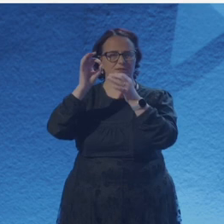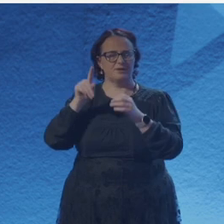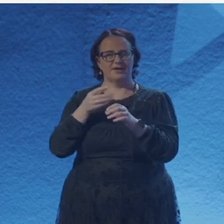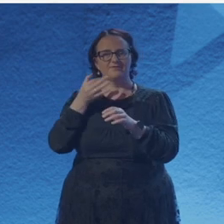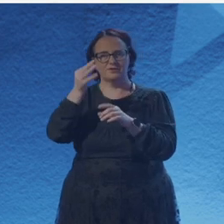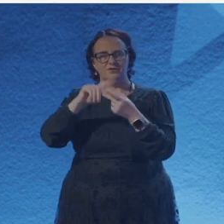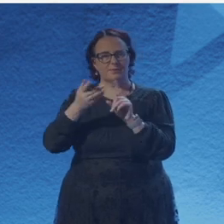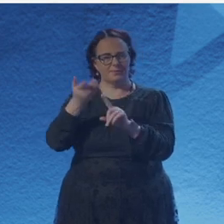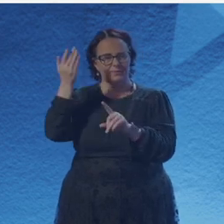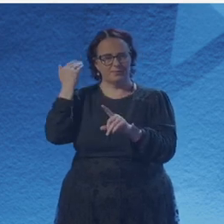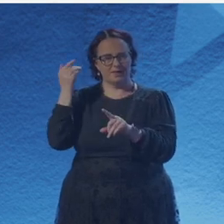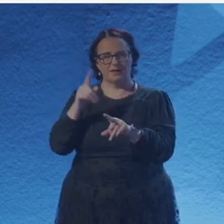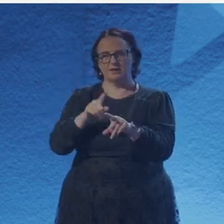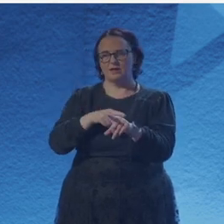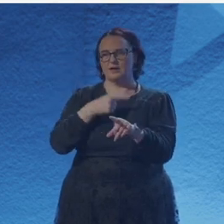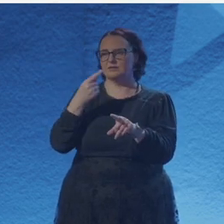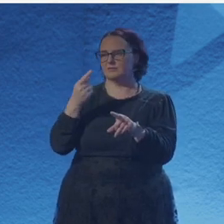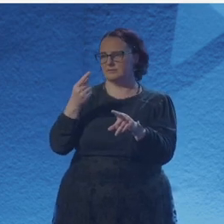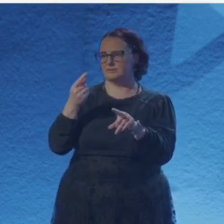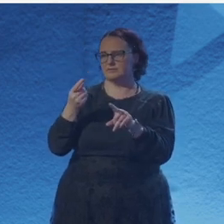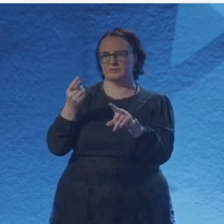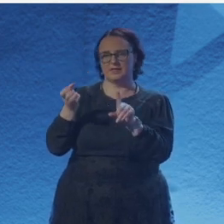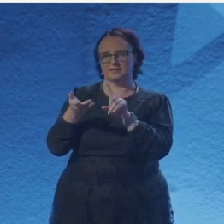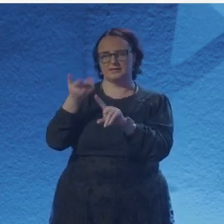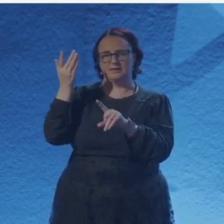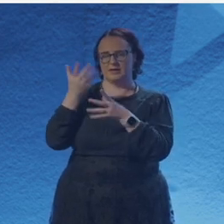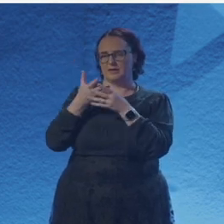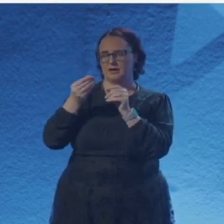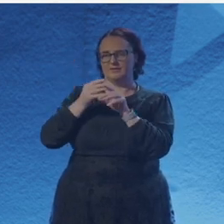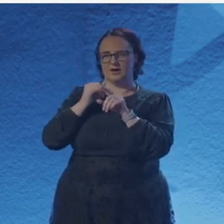old question in my head; what to do with a heavy heart